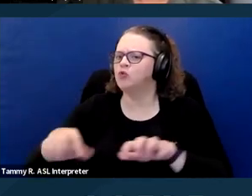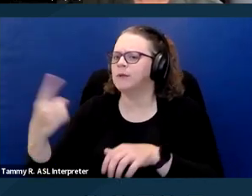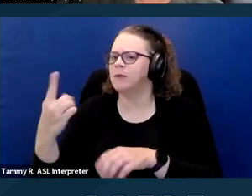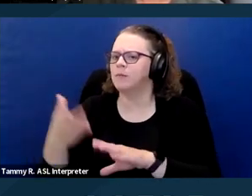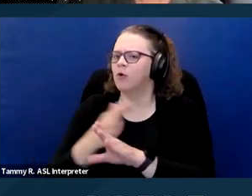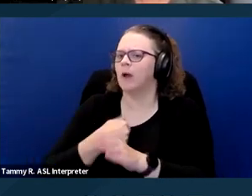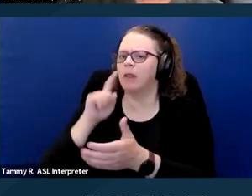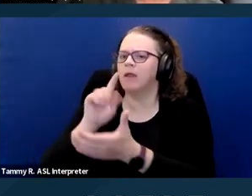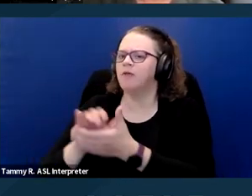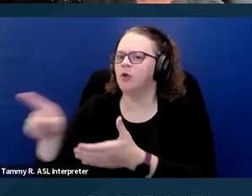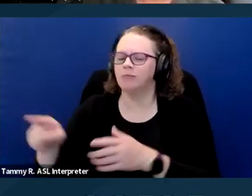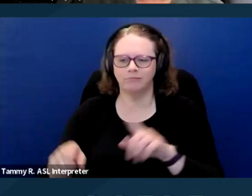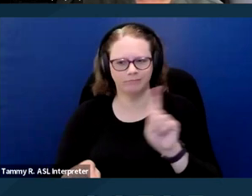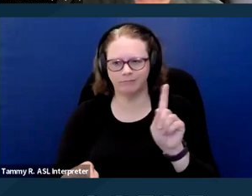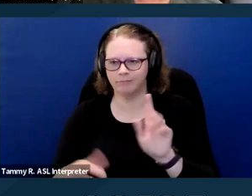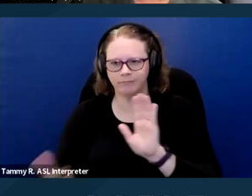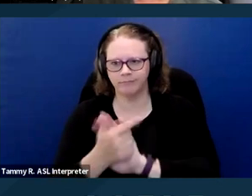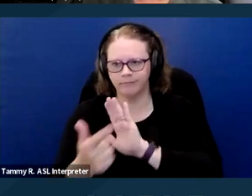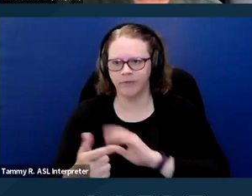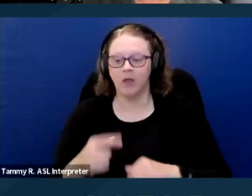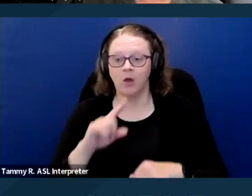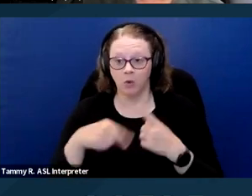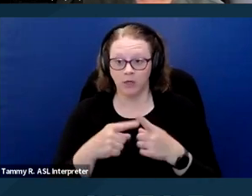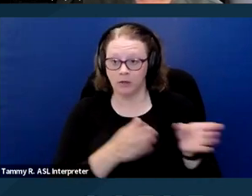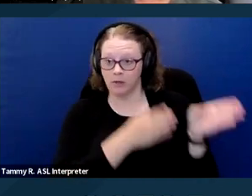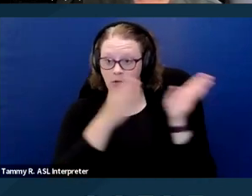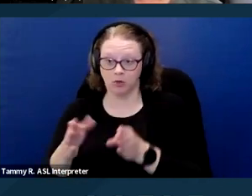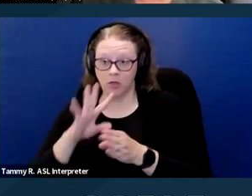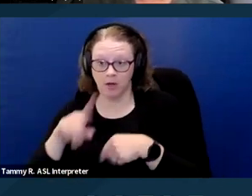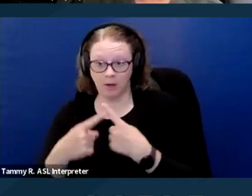When you're talking about support animals, it's a little bit different. You follow the general process